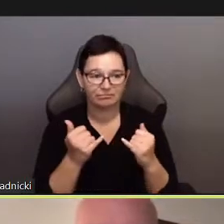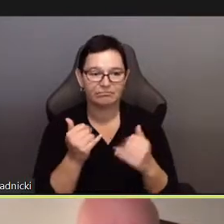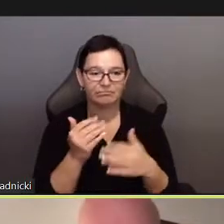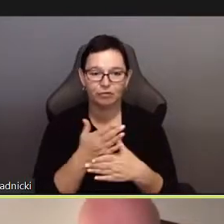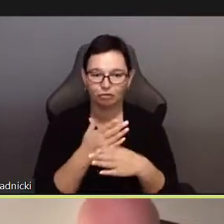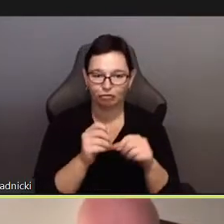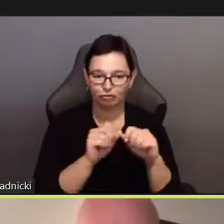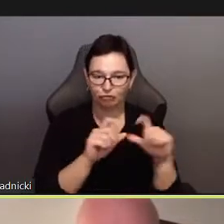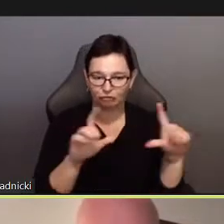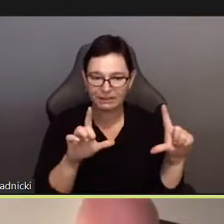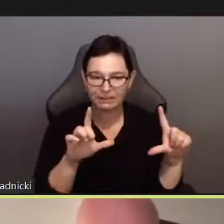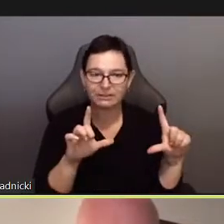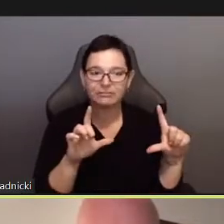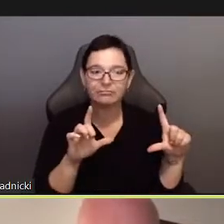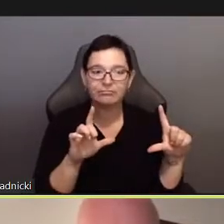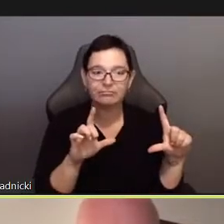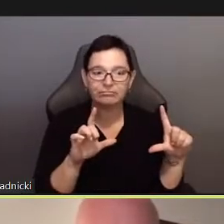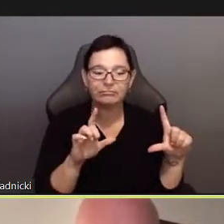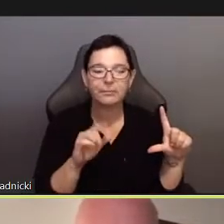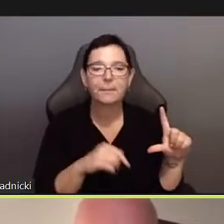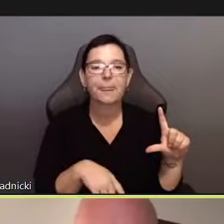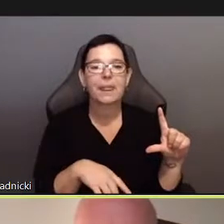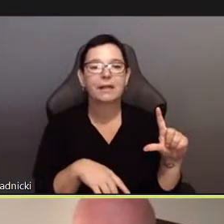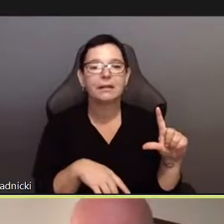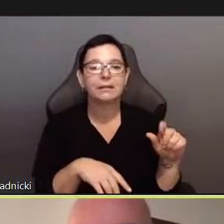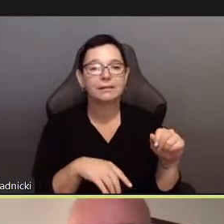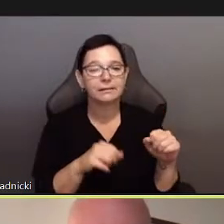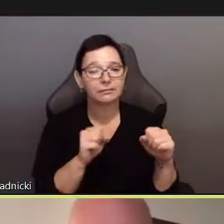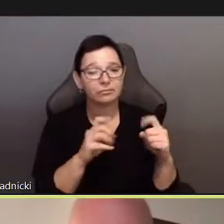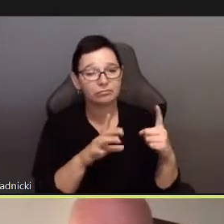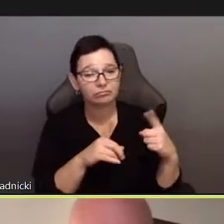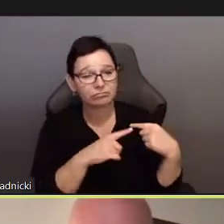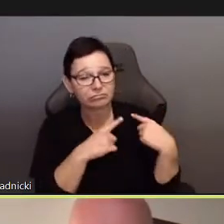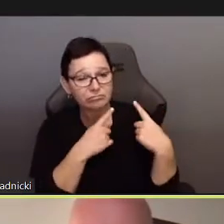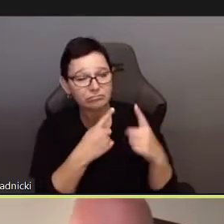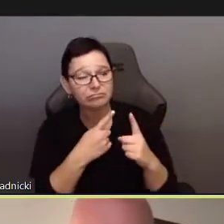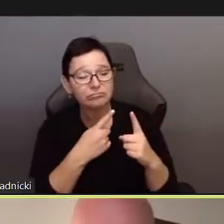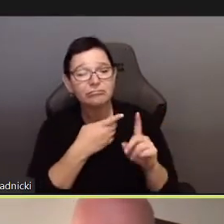I will read a paper Iv’e written. I also want to share my screen.